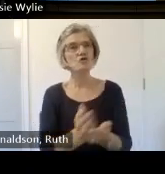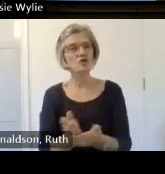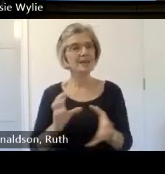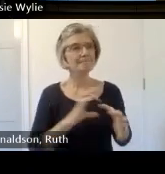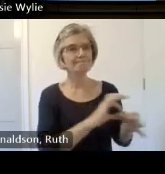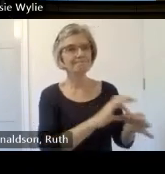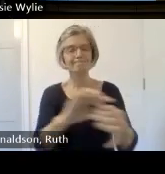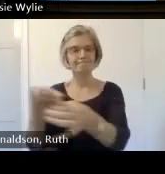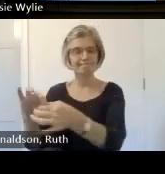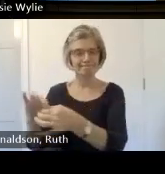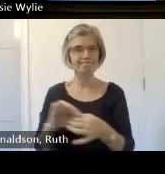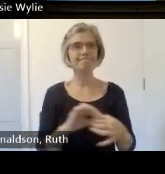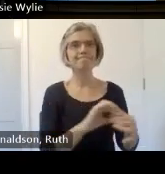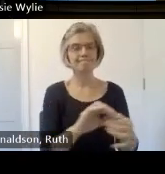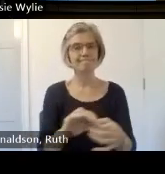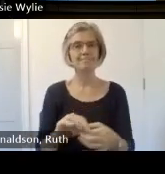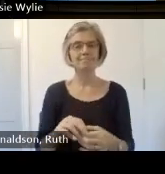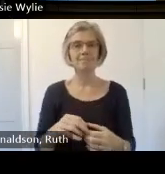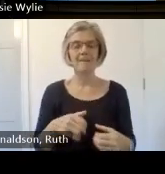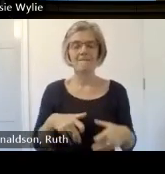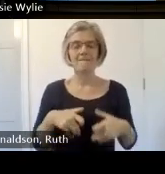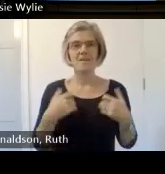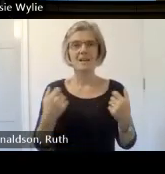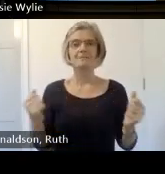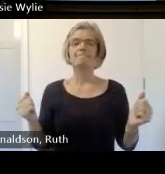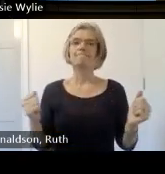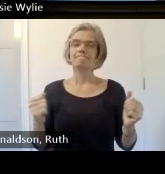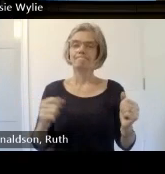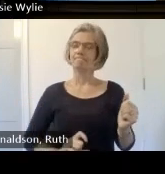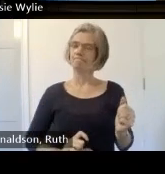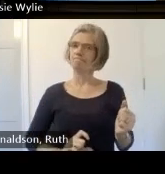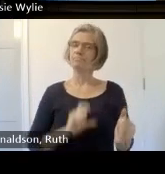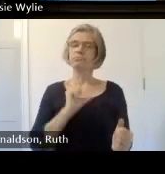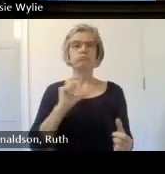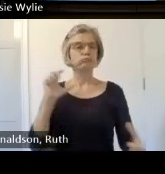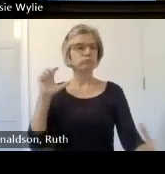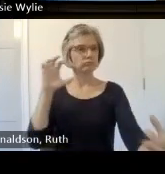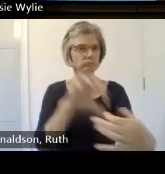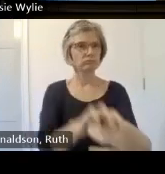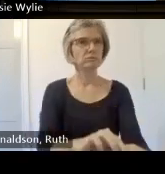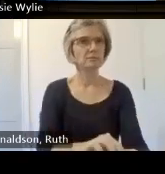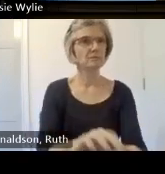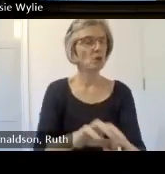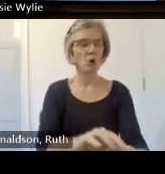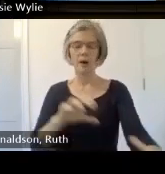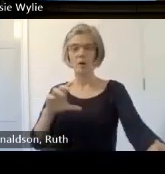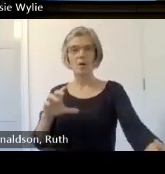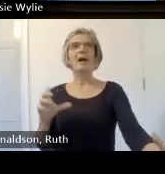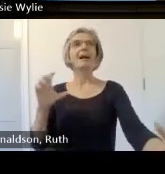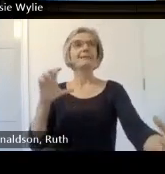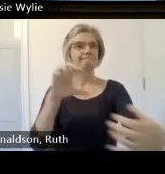and that reaffirms you it makes you feel more connected the the interviewer who's listening